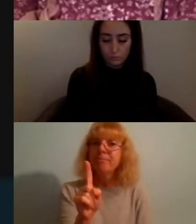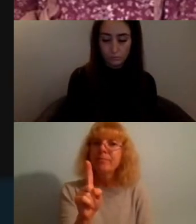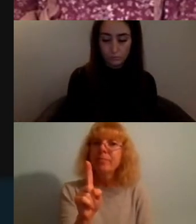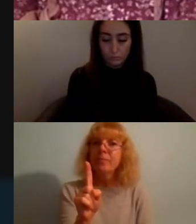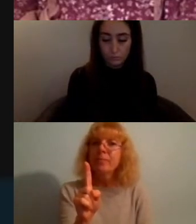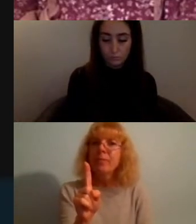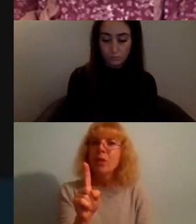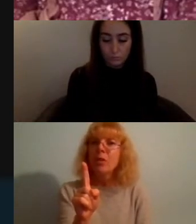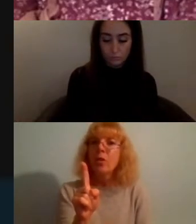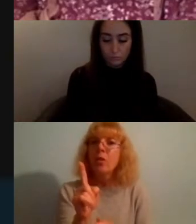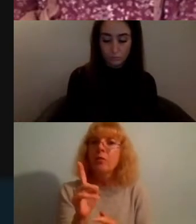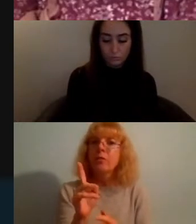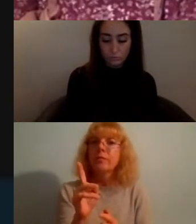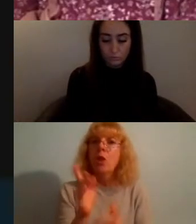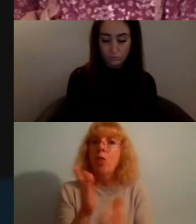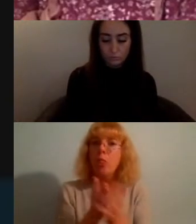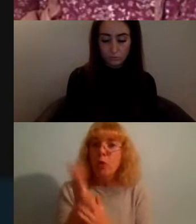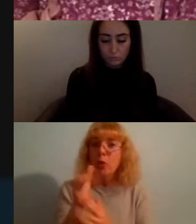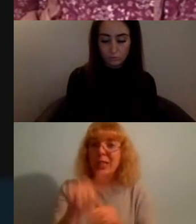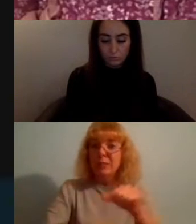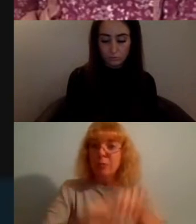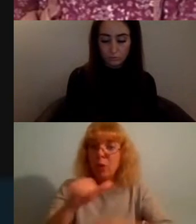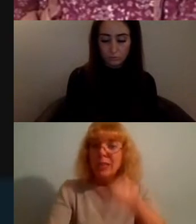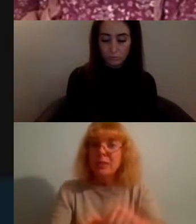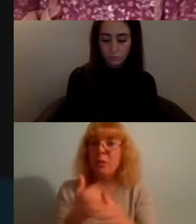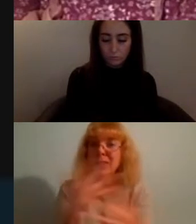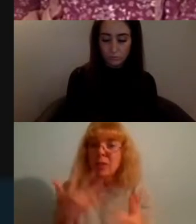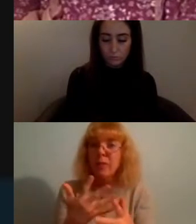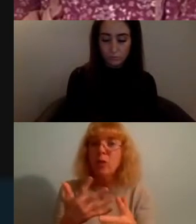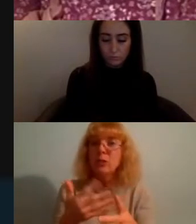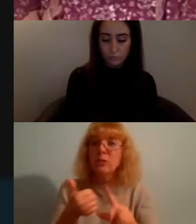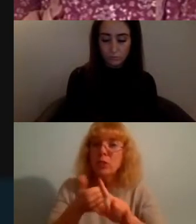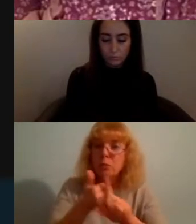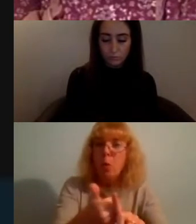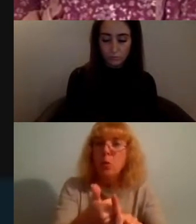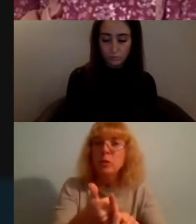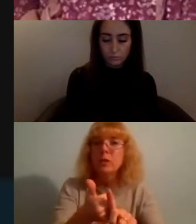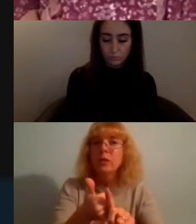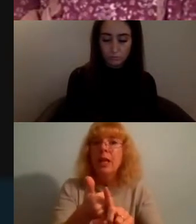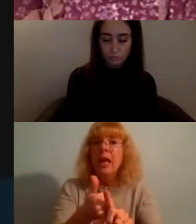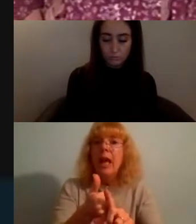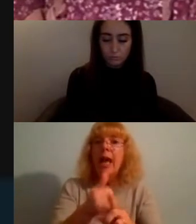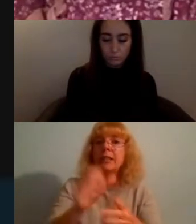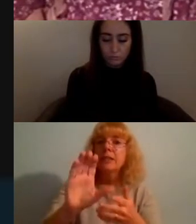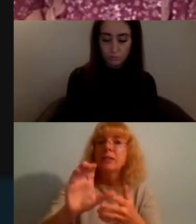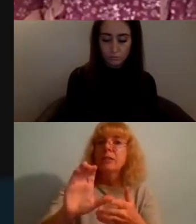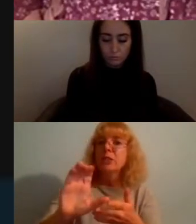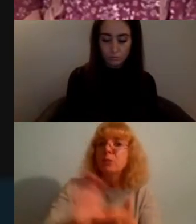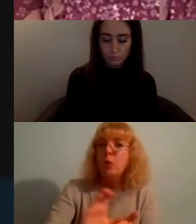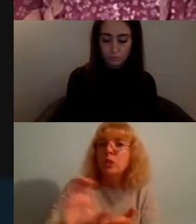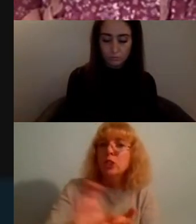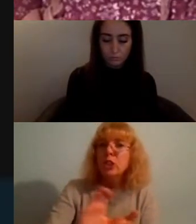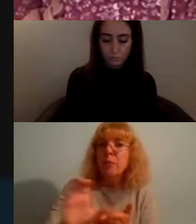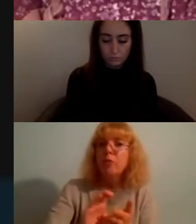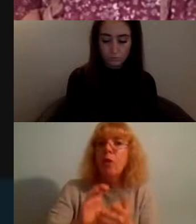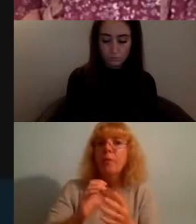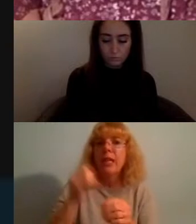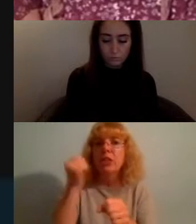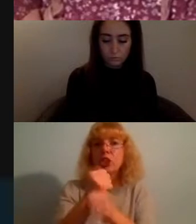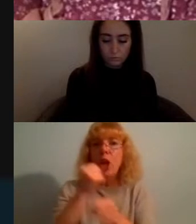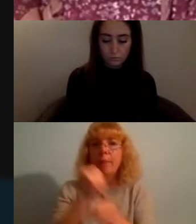getting a lot of support and sponsorship from the German government to put on a programme all about